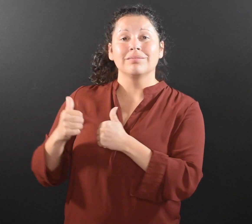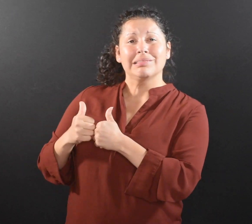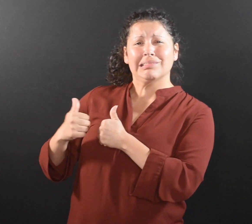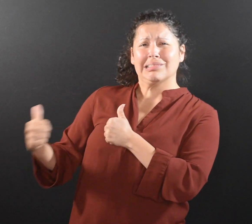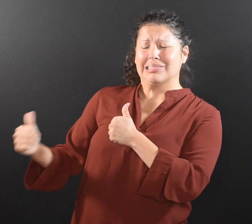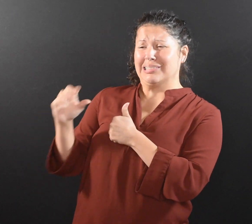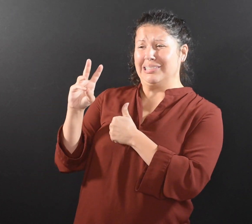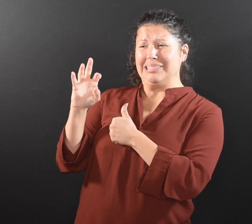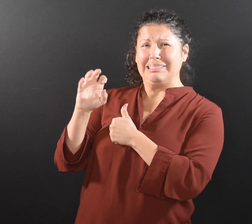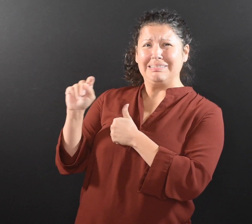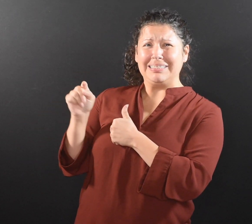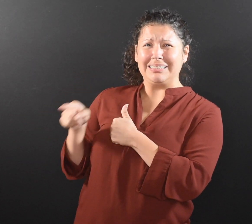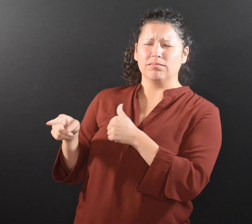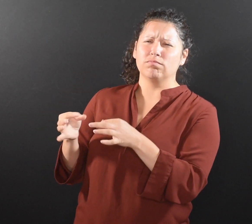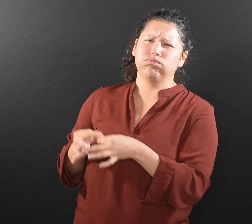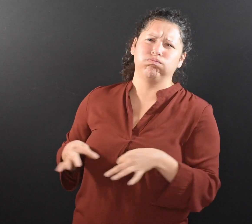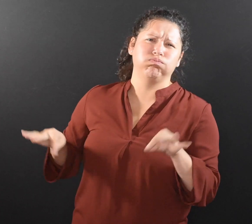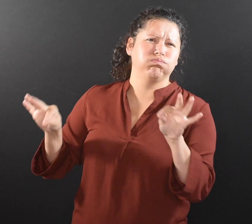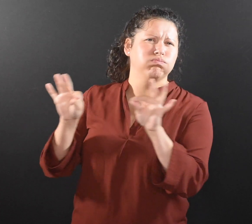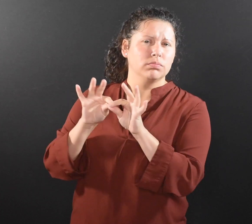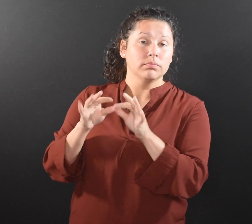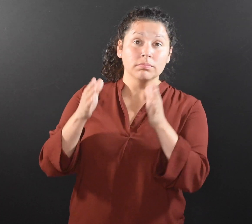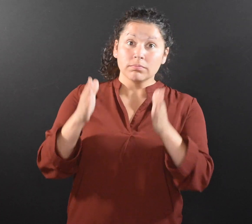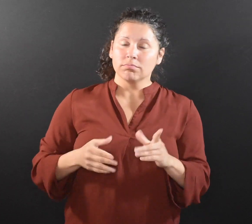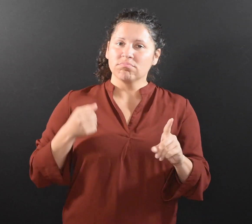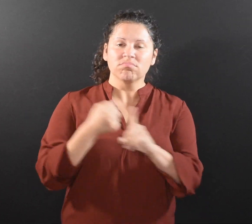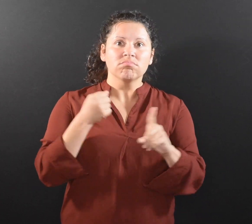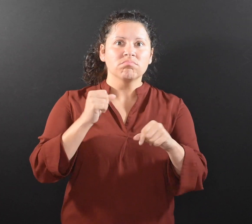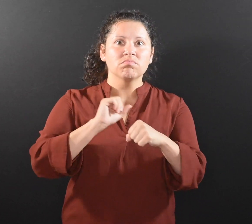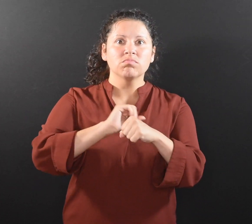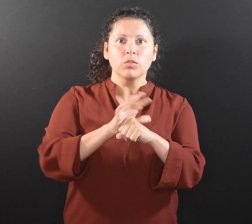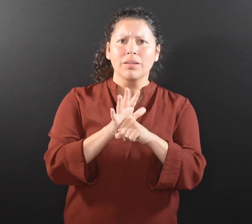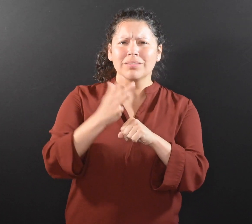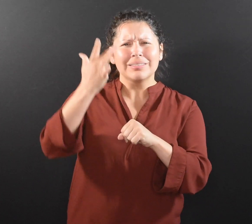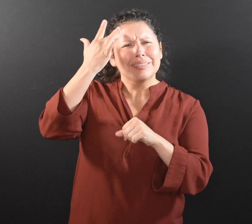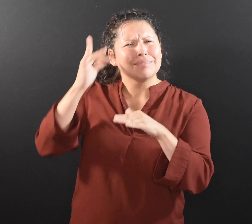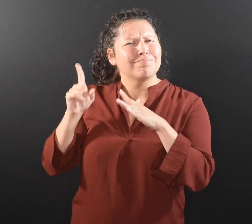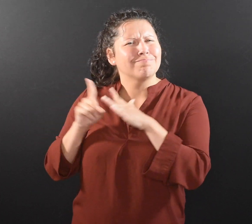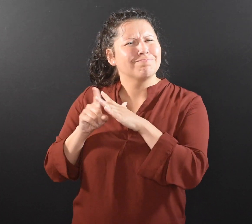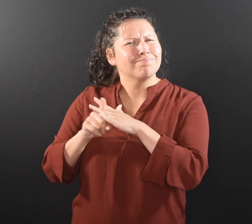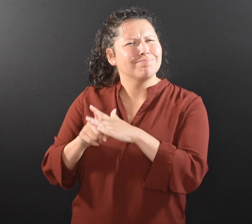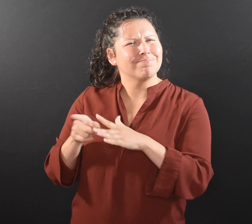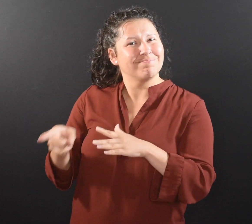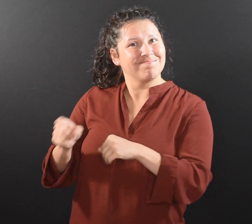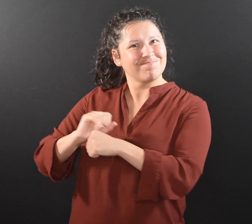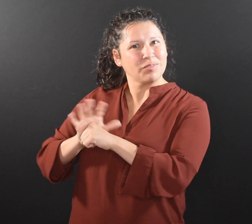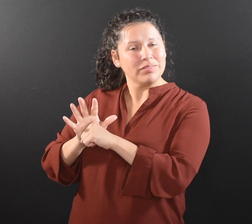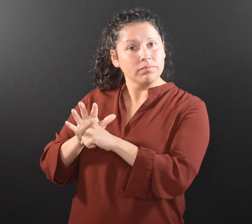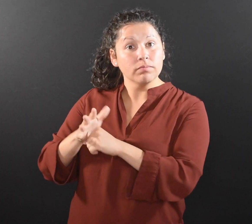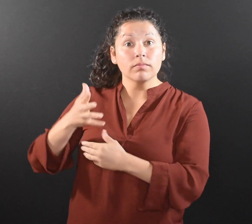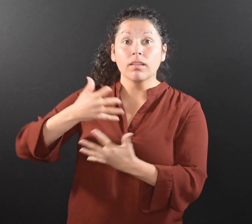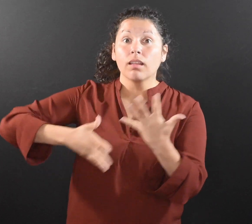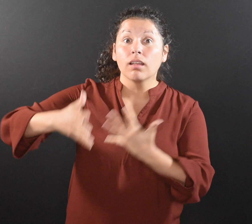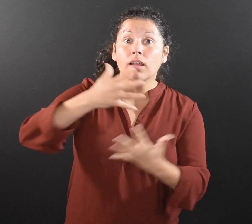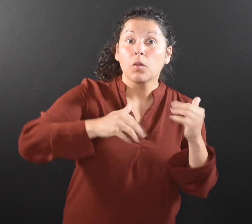least 6 feet away from others. When someone has COVID-19 or is sick with symptoms of COVID-19,